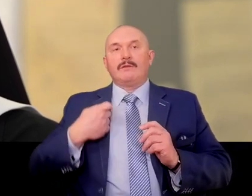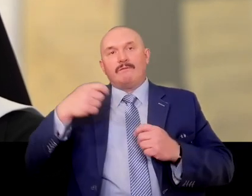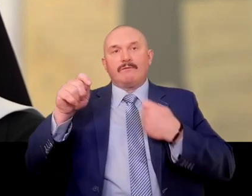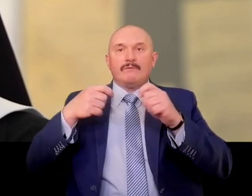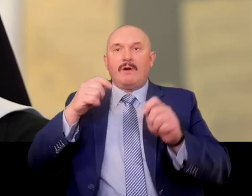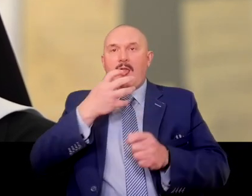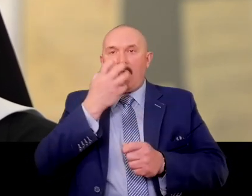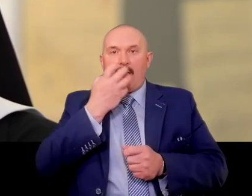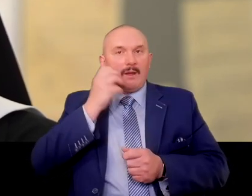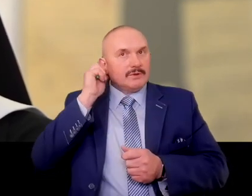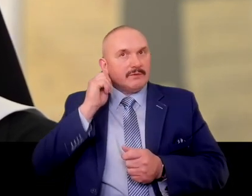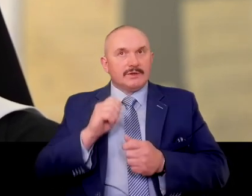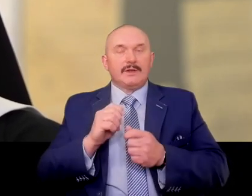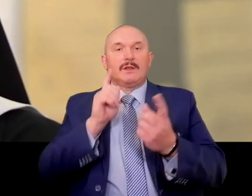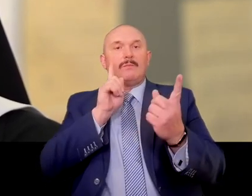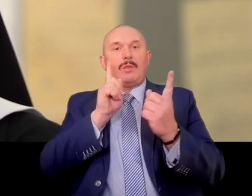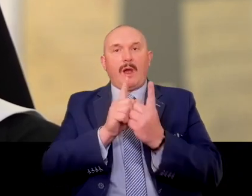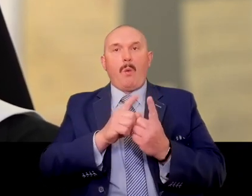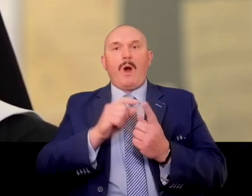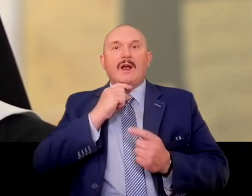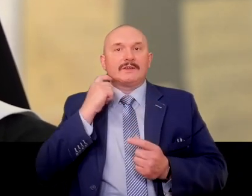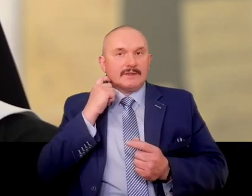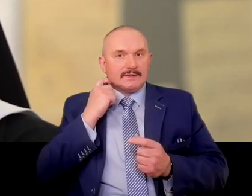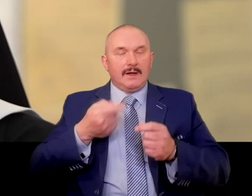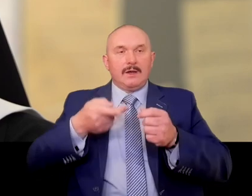On her way she met a priest she knew who directed her to Wejherowo